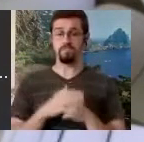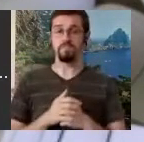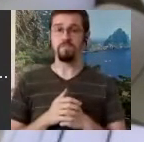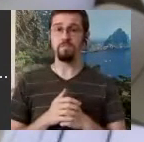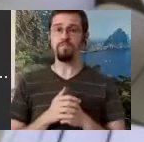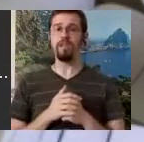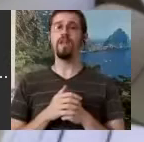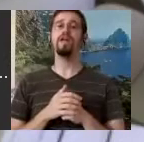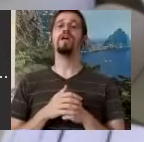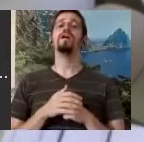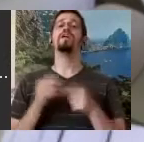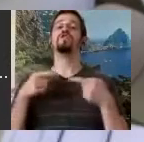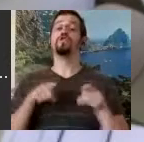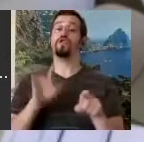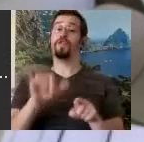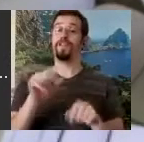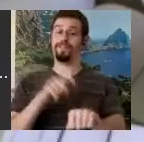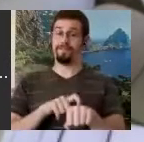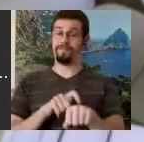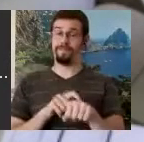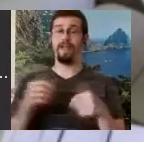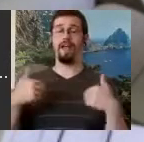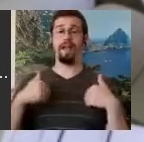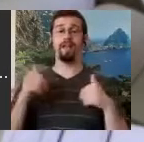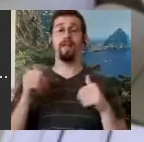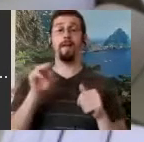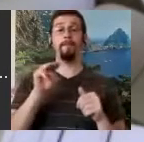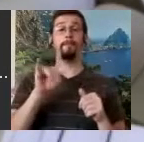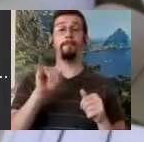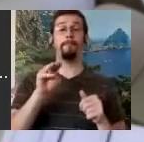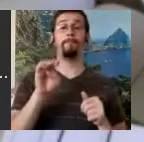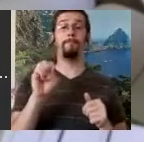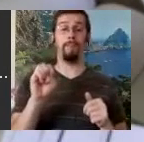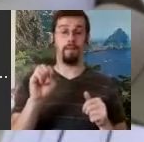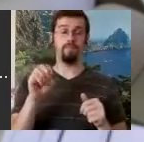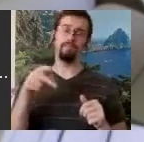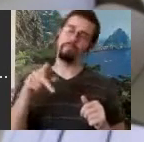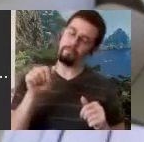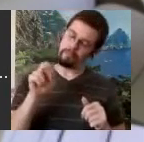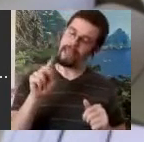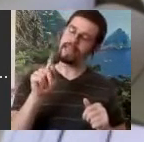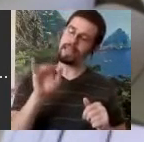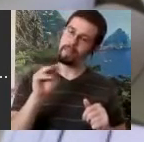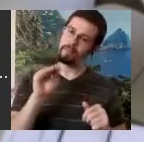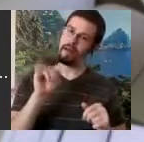performer of mime, pantomime, at the Pantomime Theater. Makes sense, right?